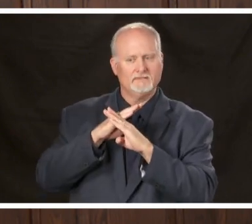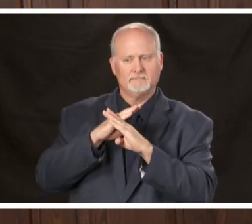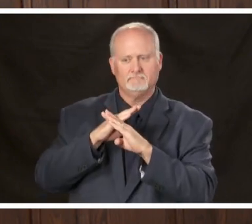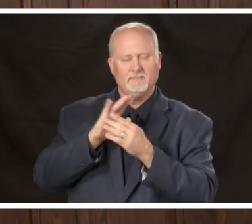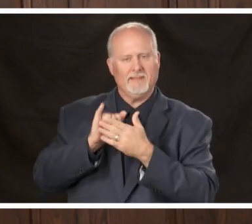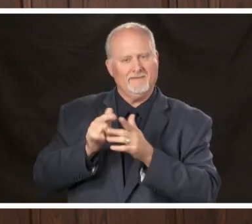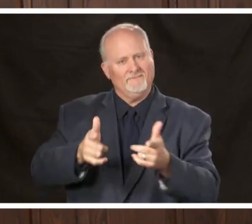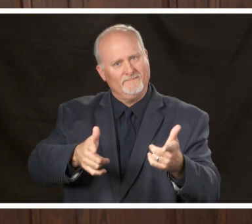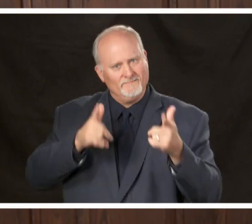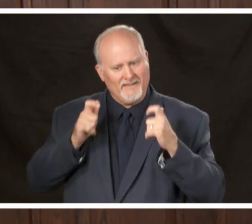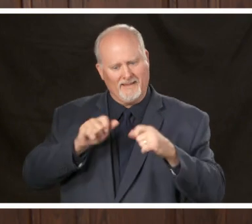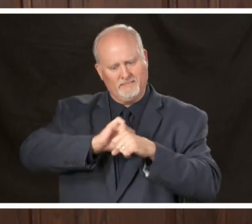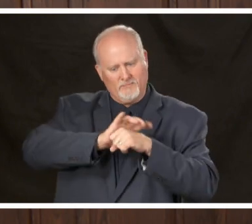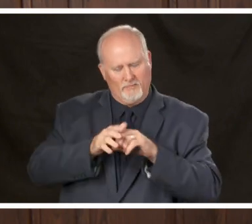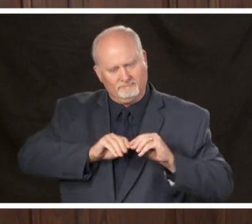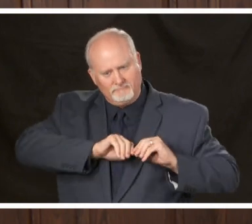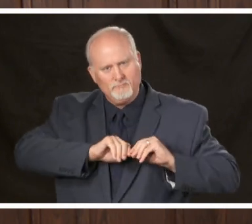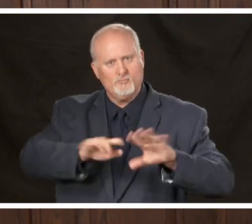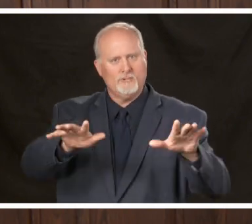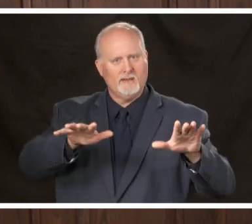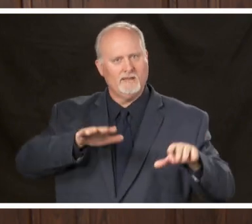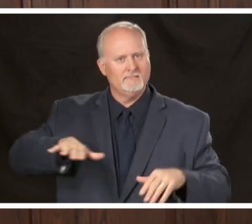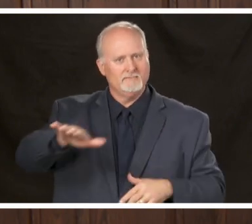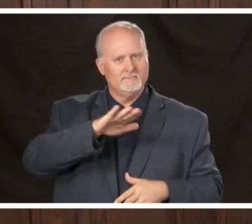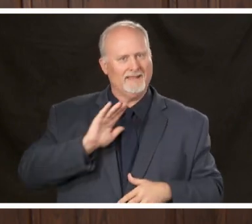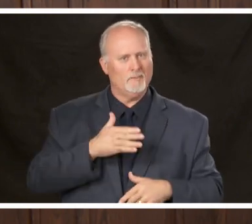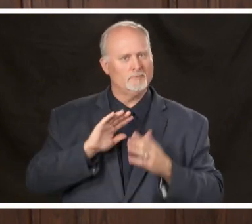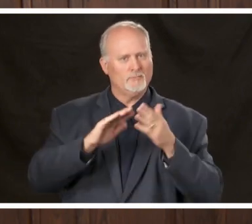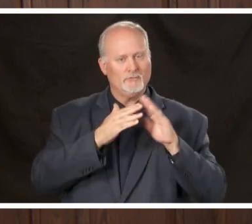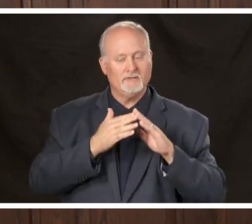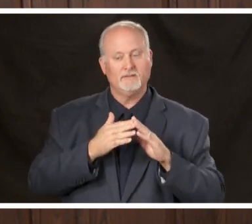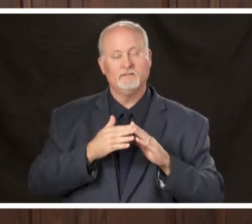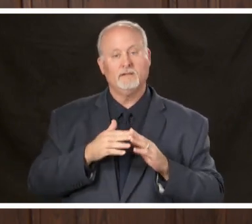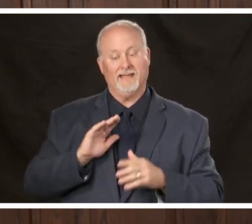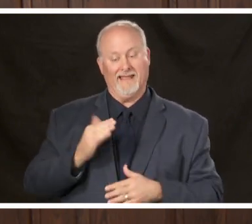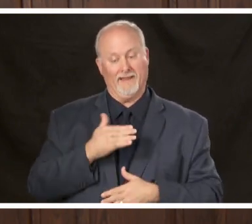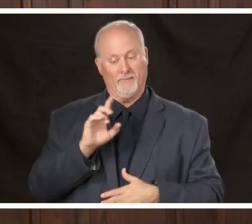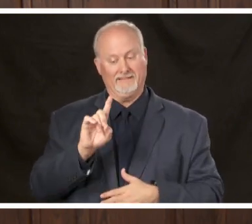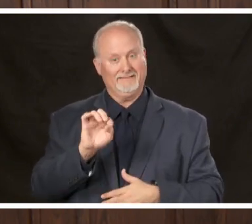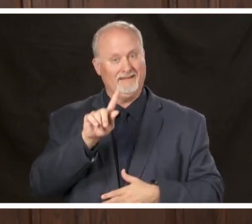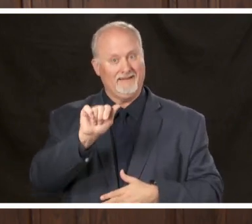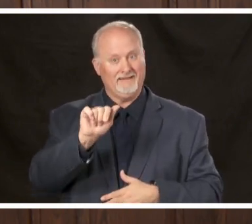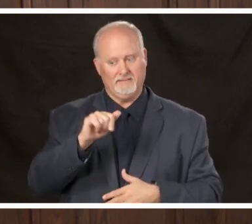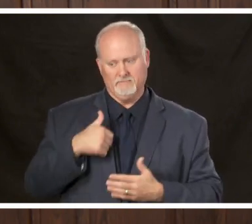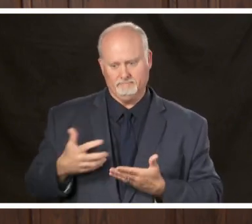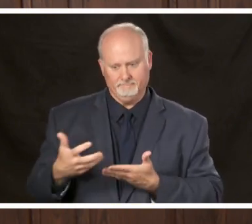spread of COVID-19 in our community the data that we have now suggests that we